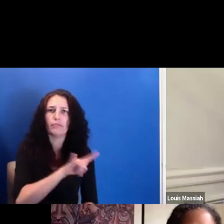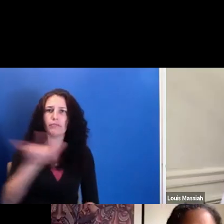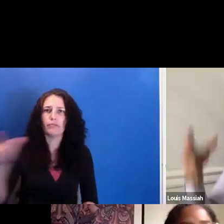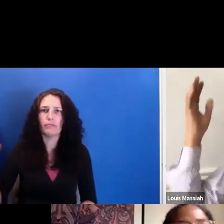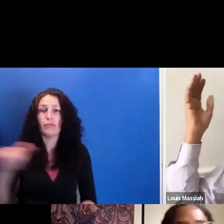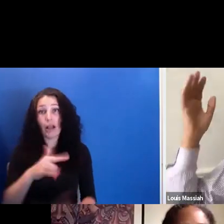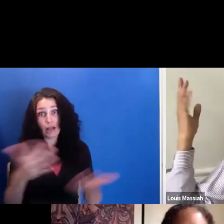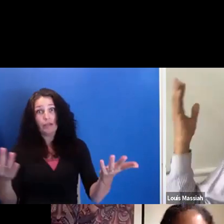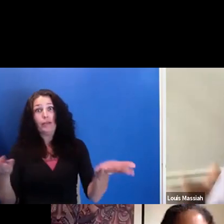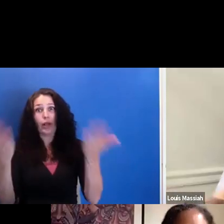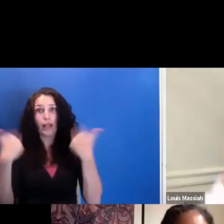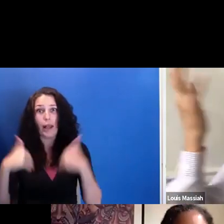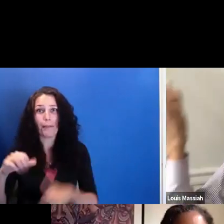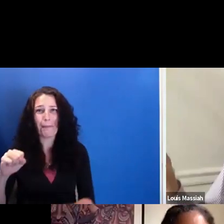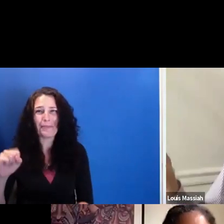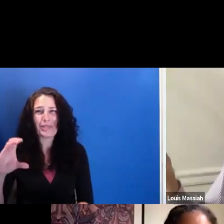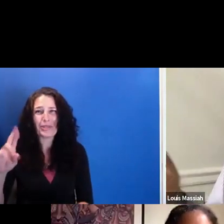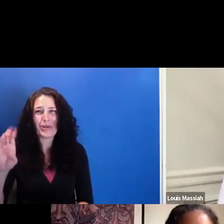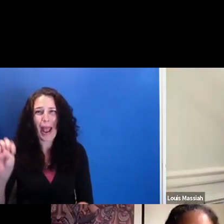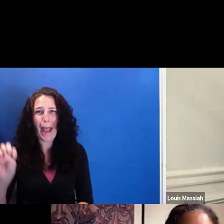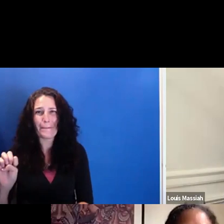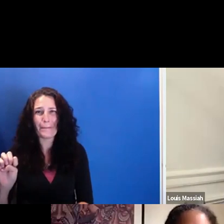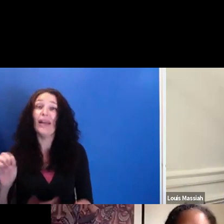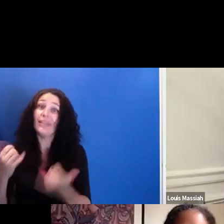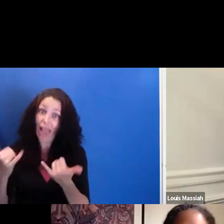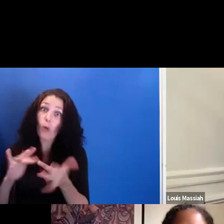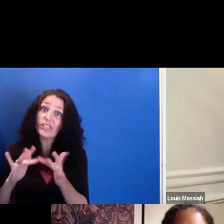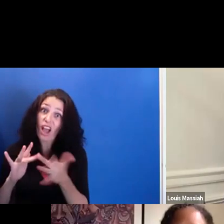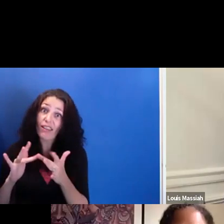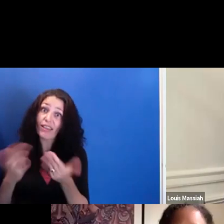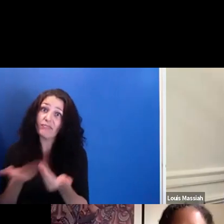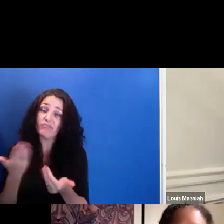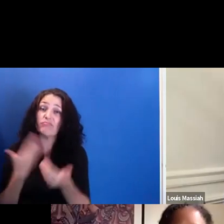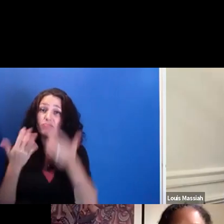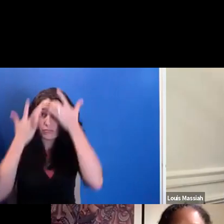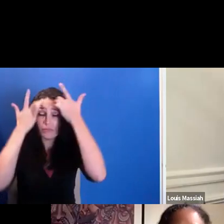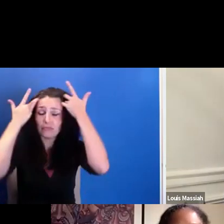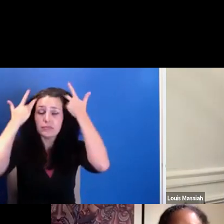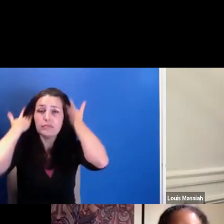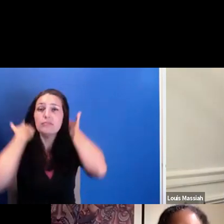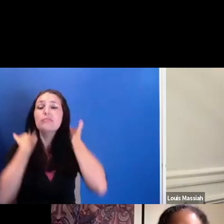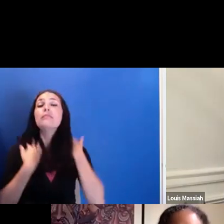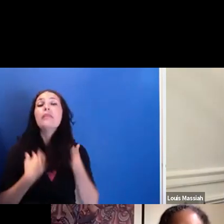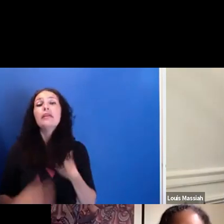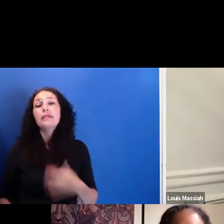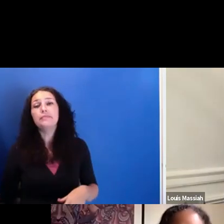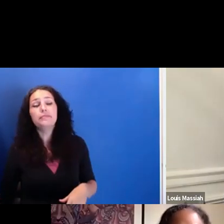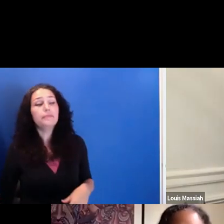I mean, well, and now come online, you know. And, you know, the works, some of-- some are free.